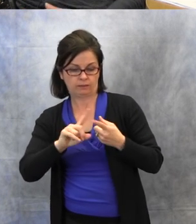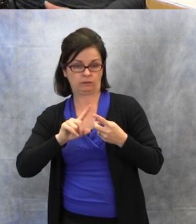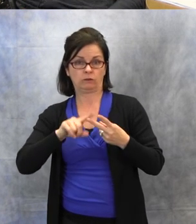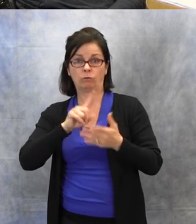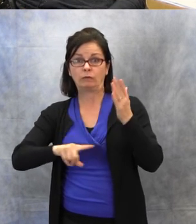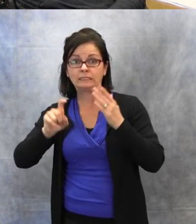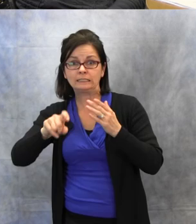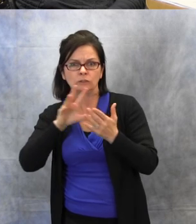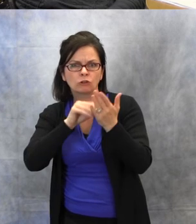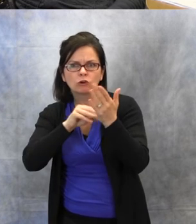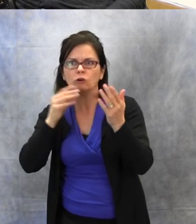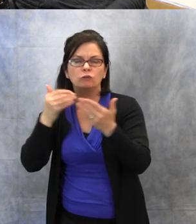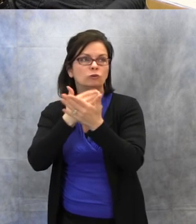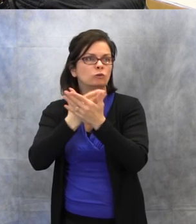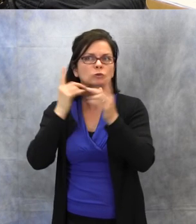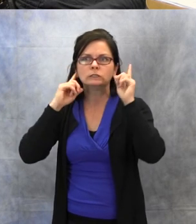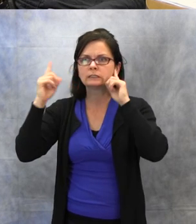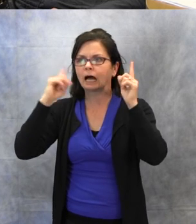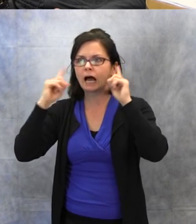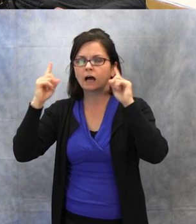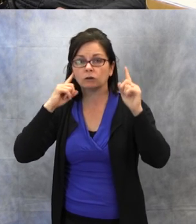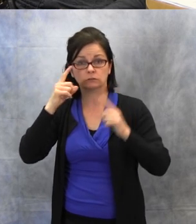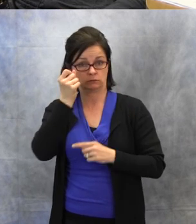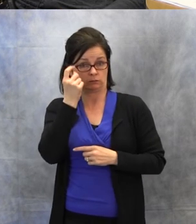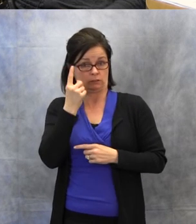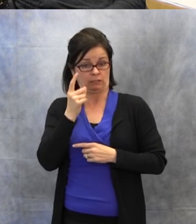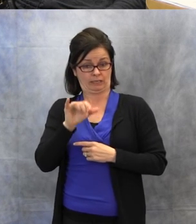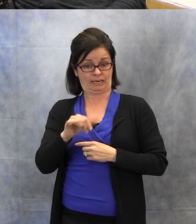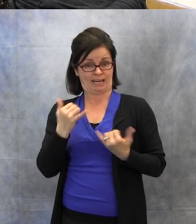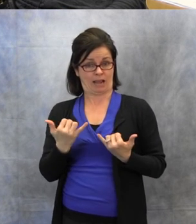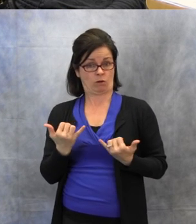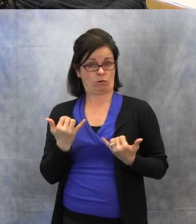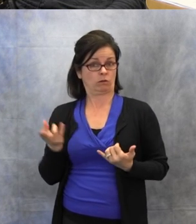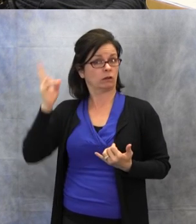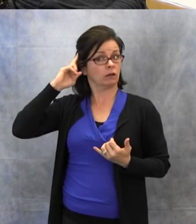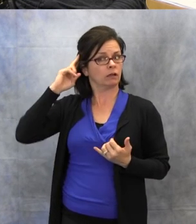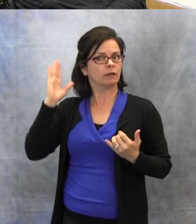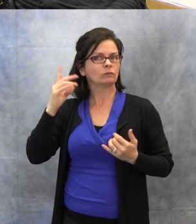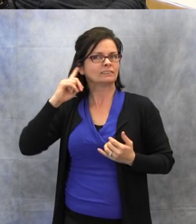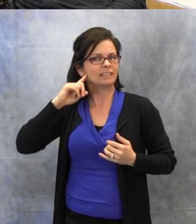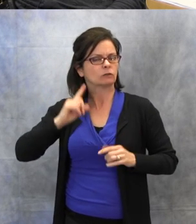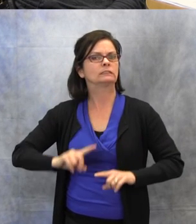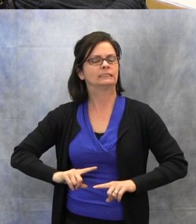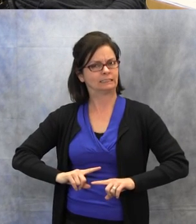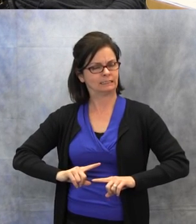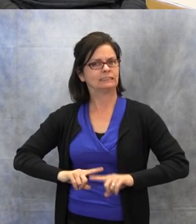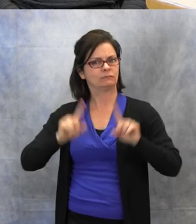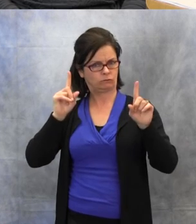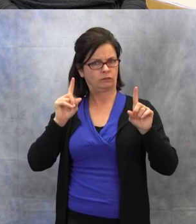to all these new sounds, because it will sound different for him, now that he has a cochlear implant.